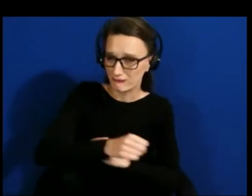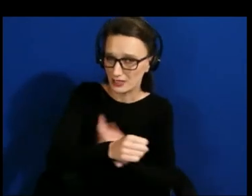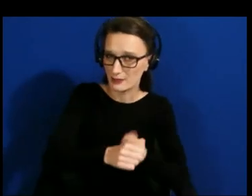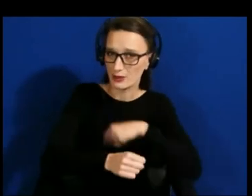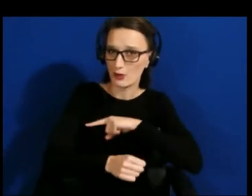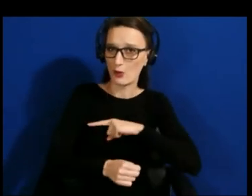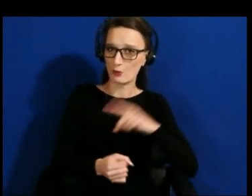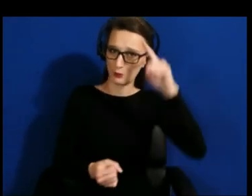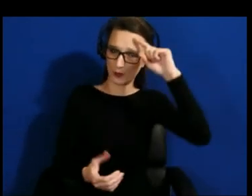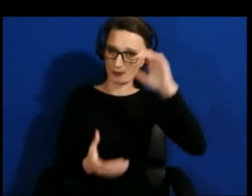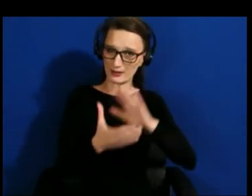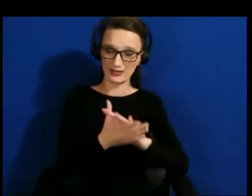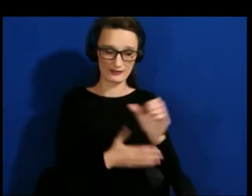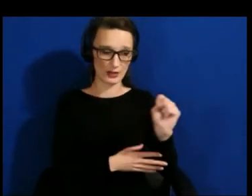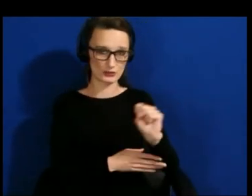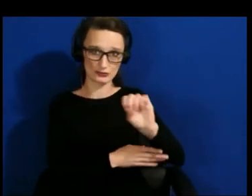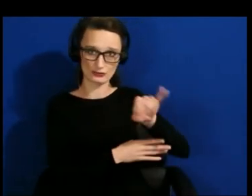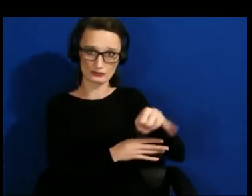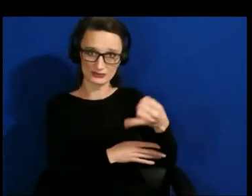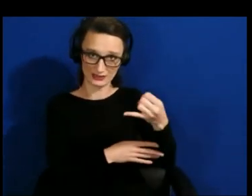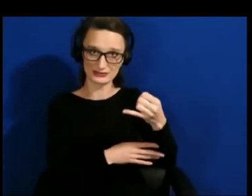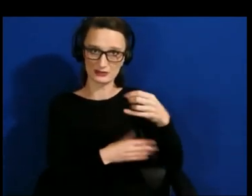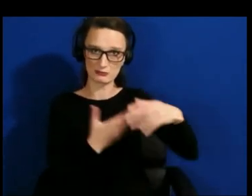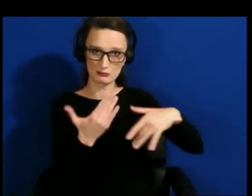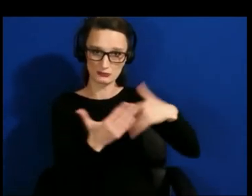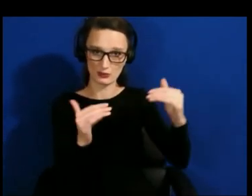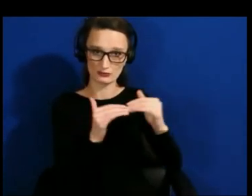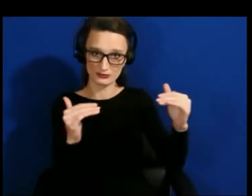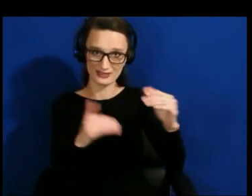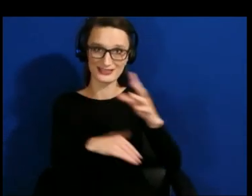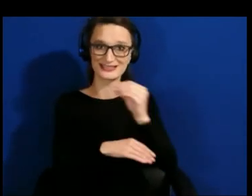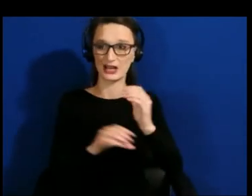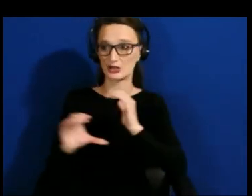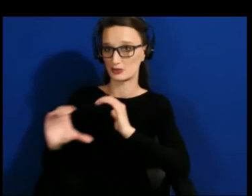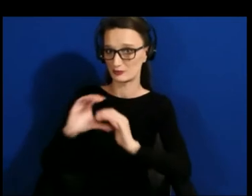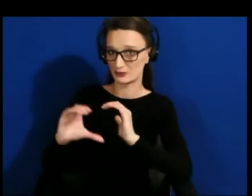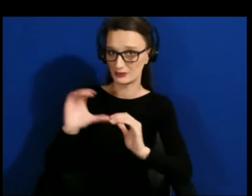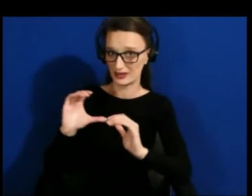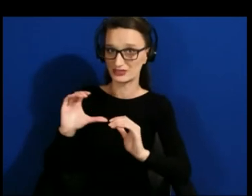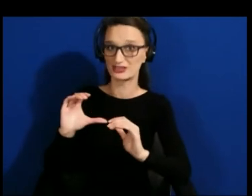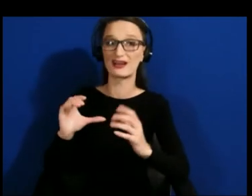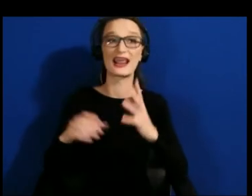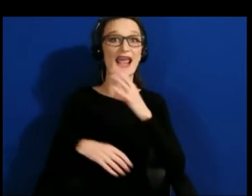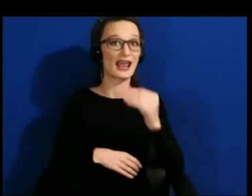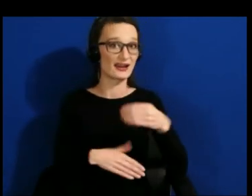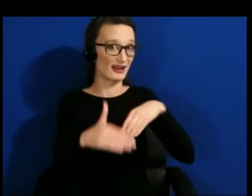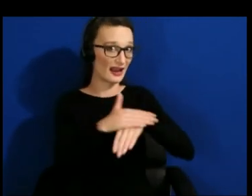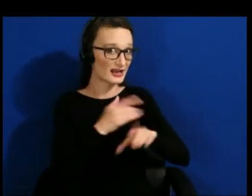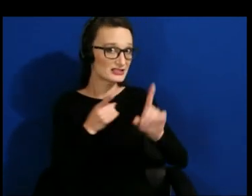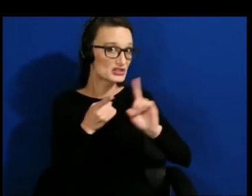is intertwined and communication access has to be prioritized and we're starting to see areas where